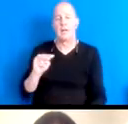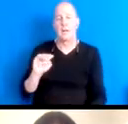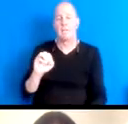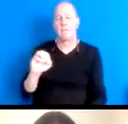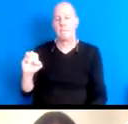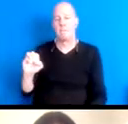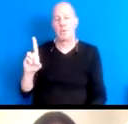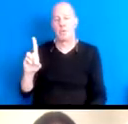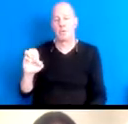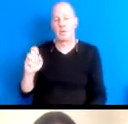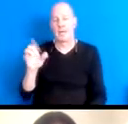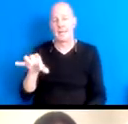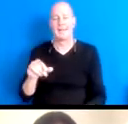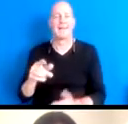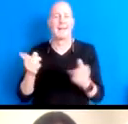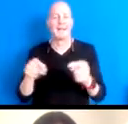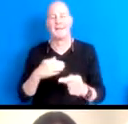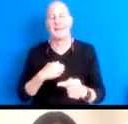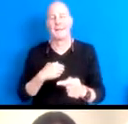16:22:00 With interdependence.